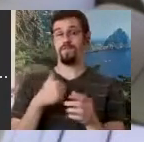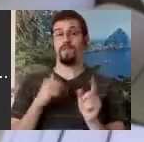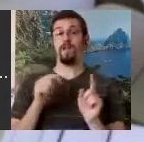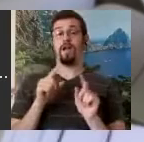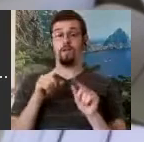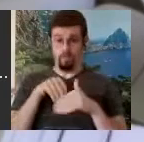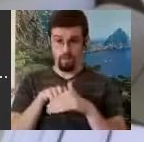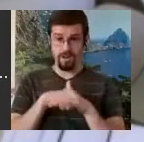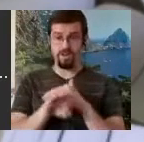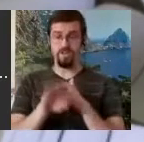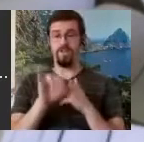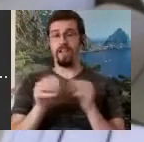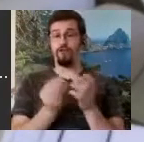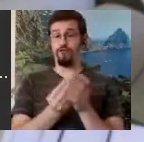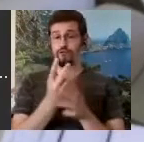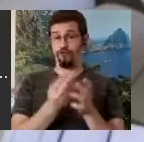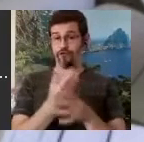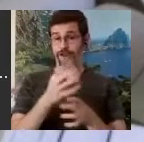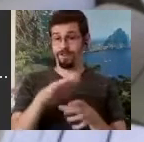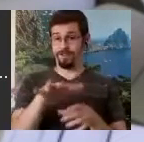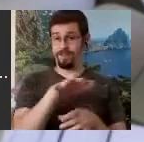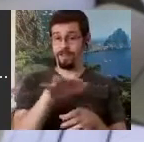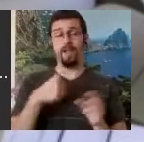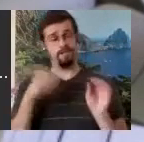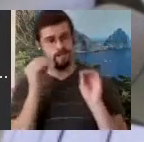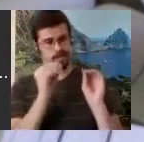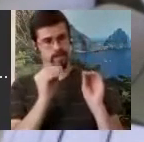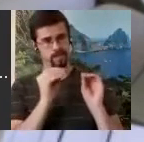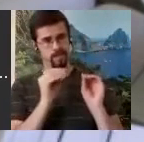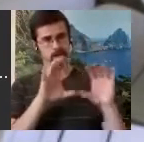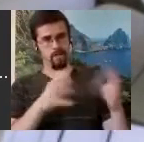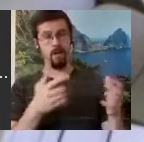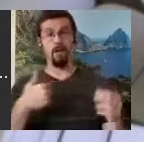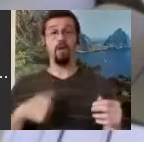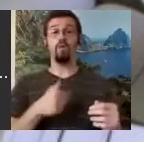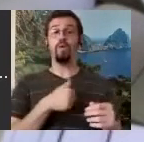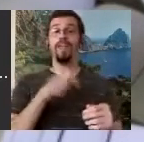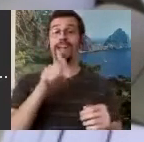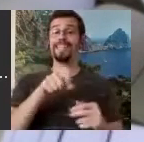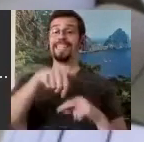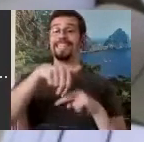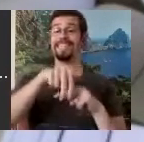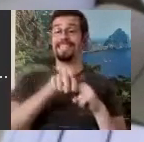teaching the company. We had to sit on the raked stage because, you know, there